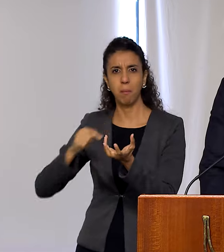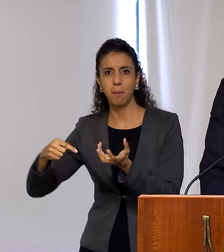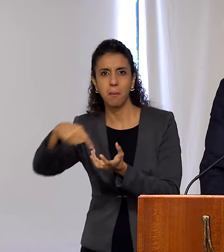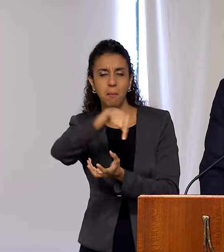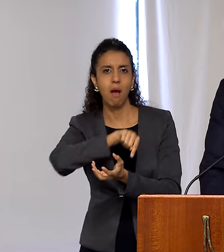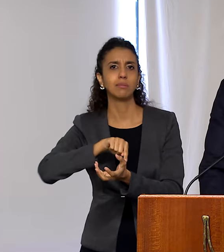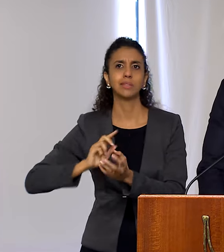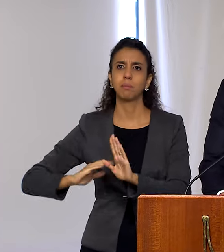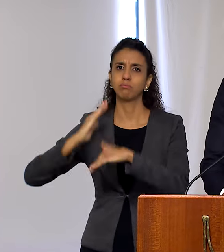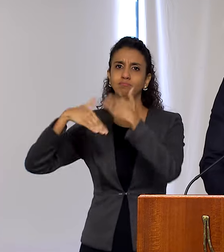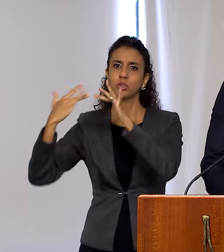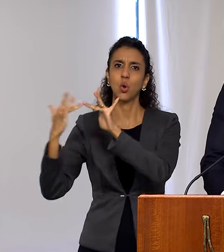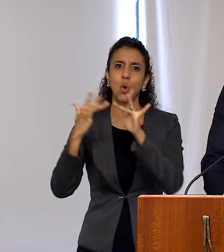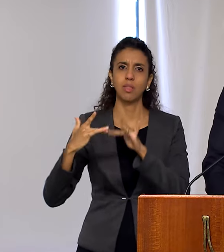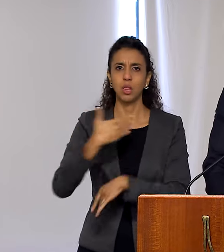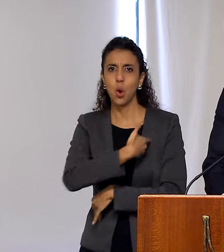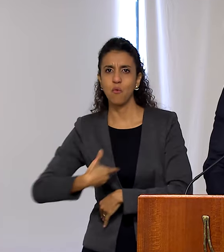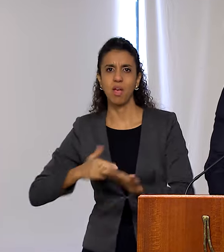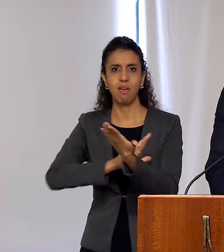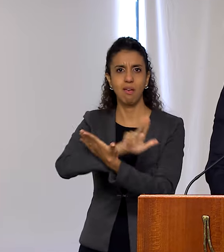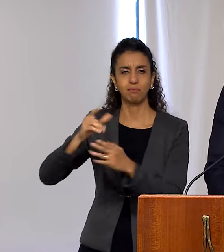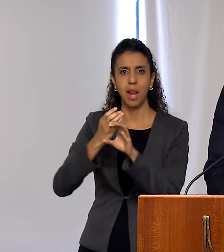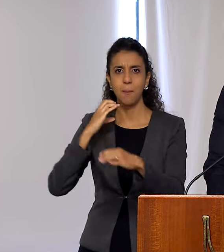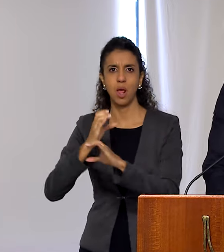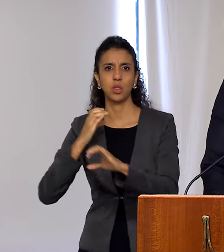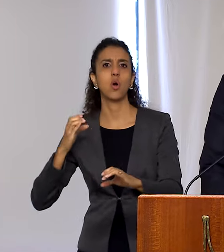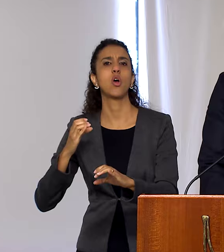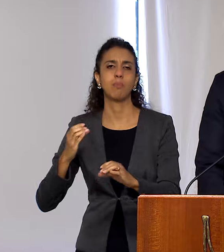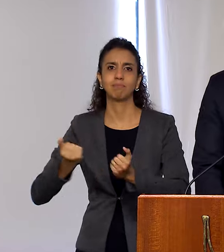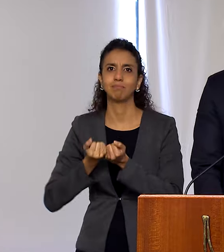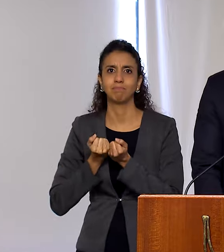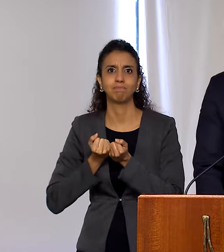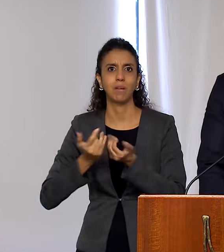governments and laboratories will be increasing in order to map the vaccines available.